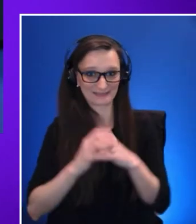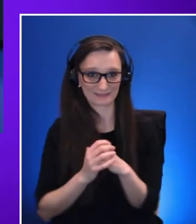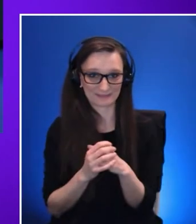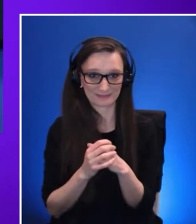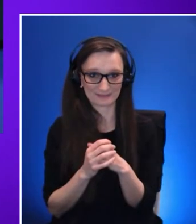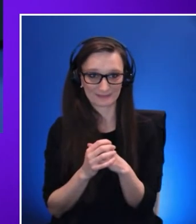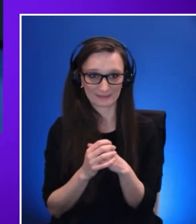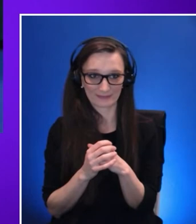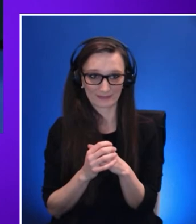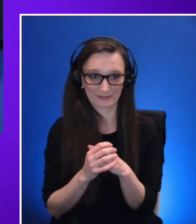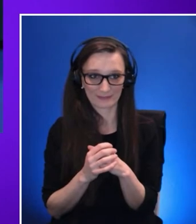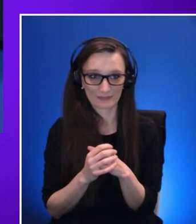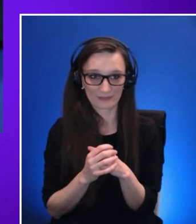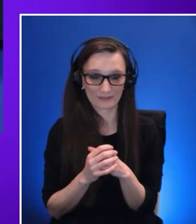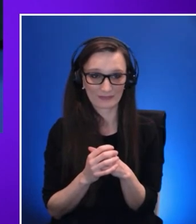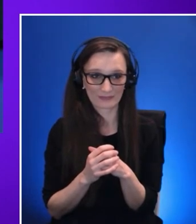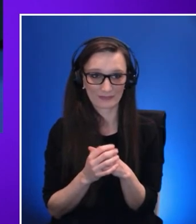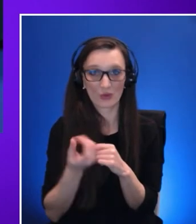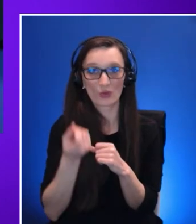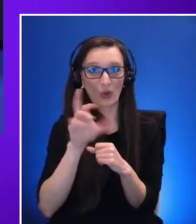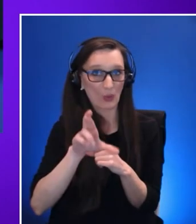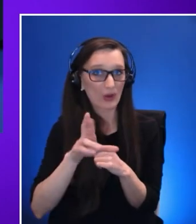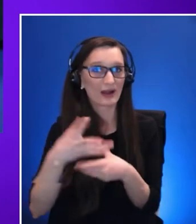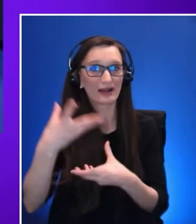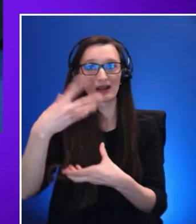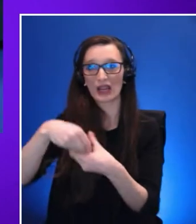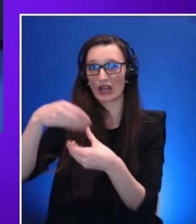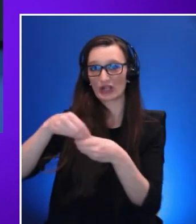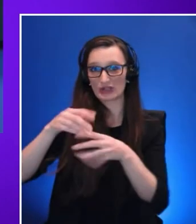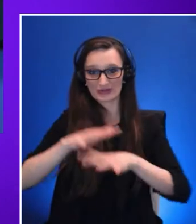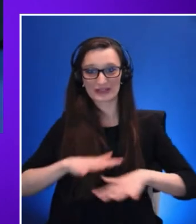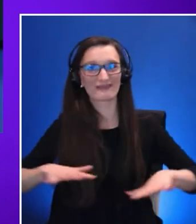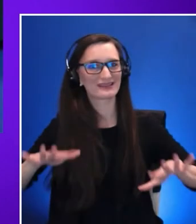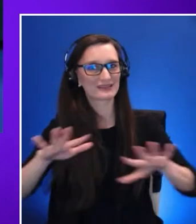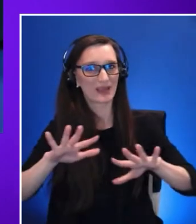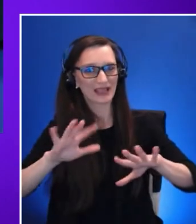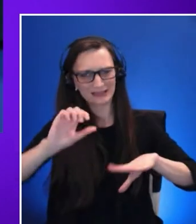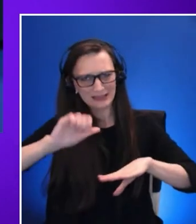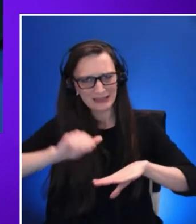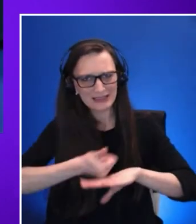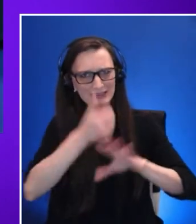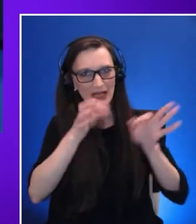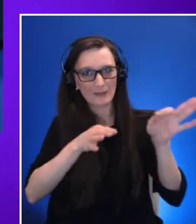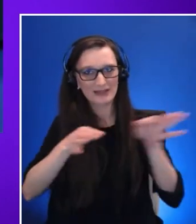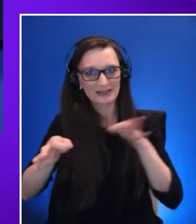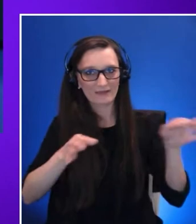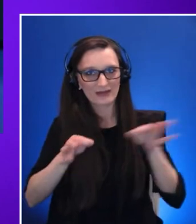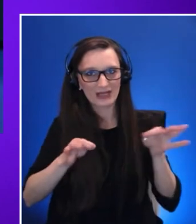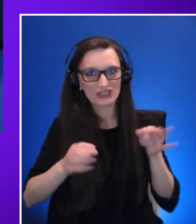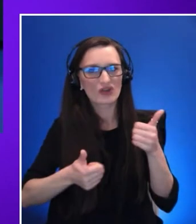or in the inclusive space defining which are the behaviors that represent inclusion, which is going